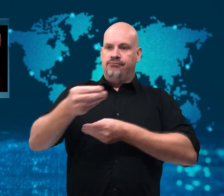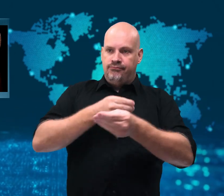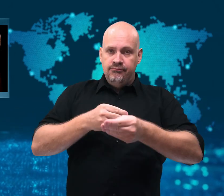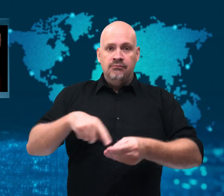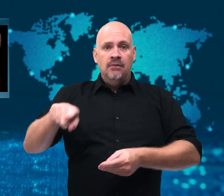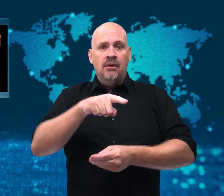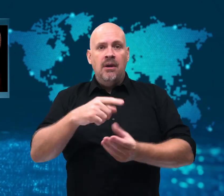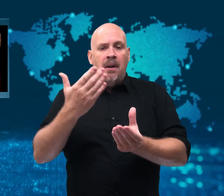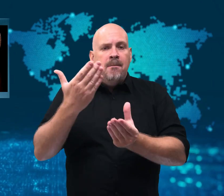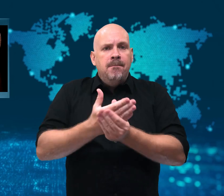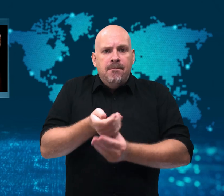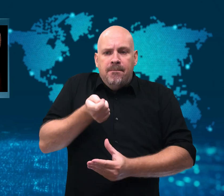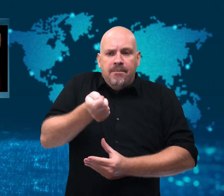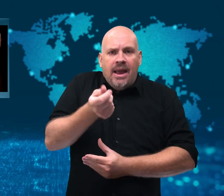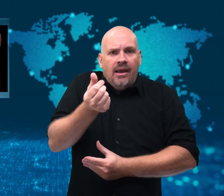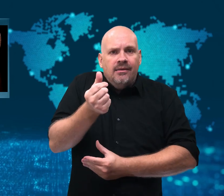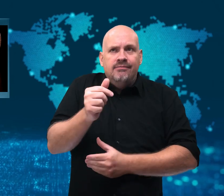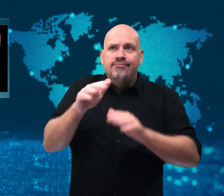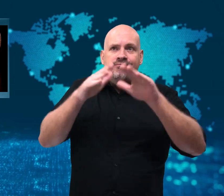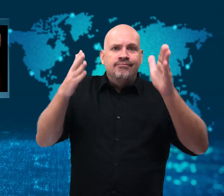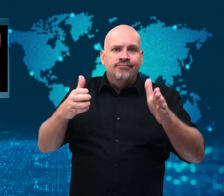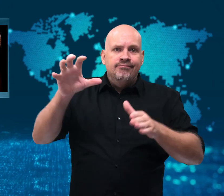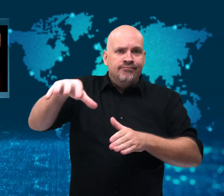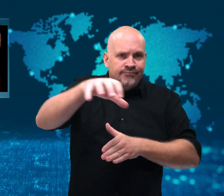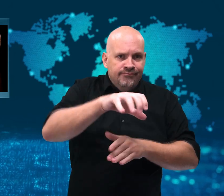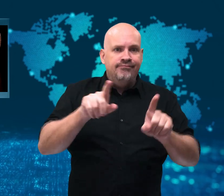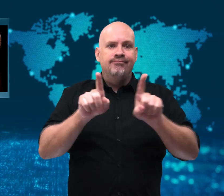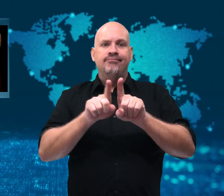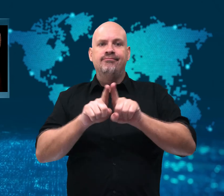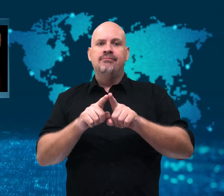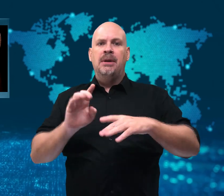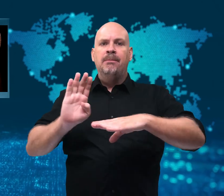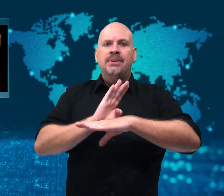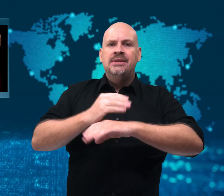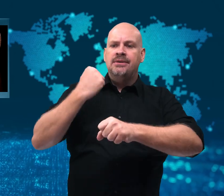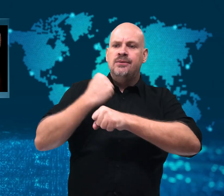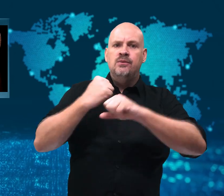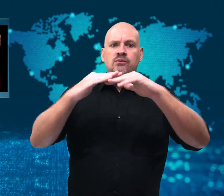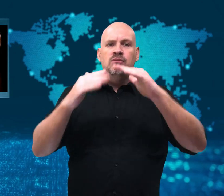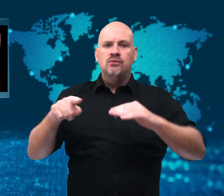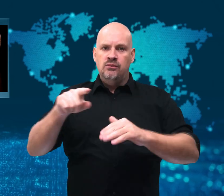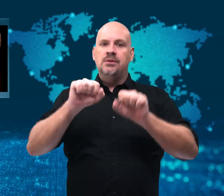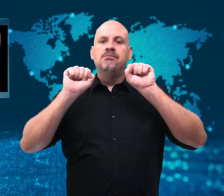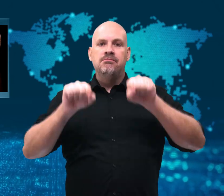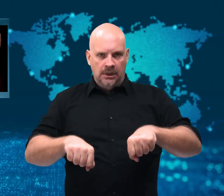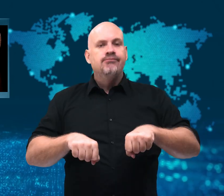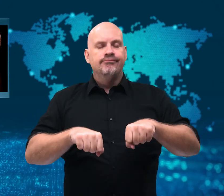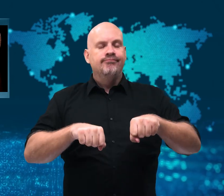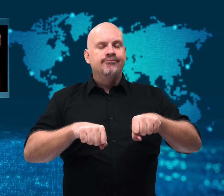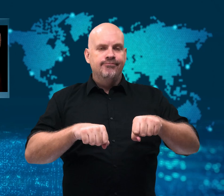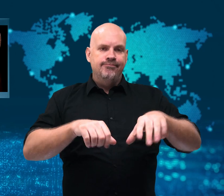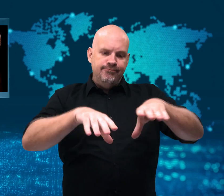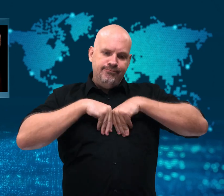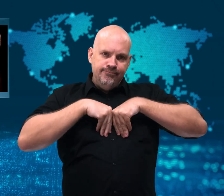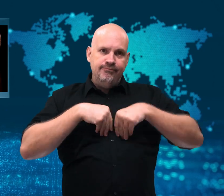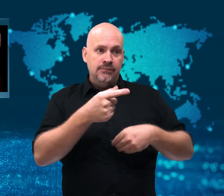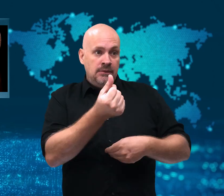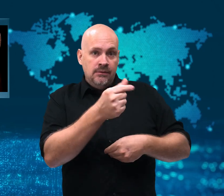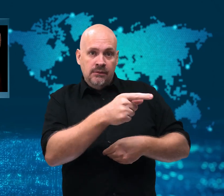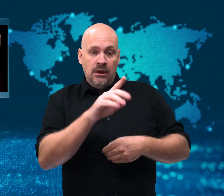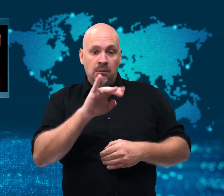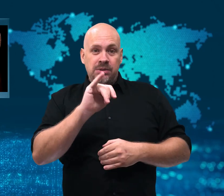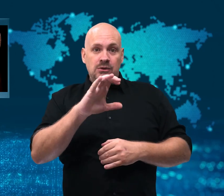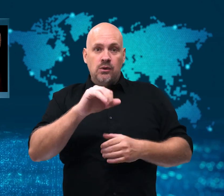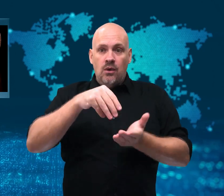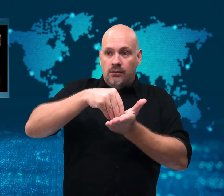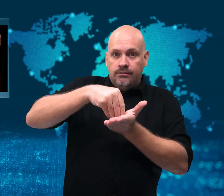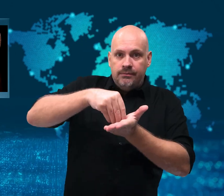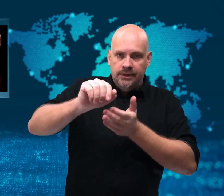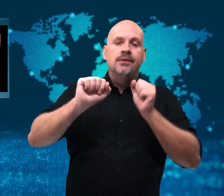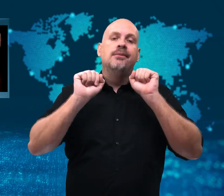All banks and businesses now must accept Bitcoin or USD as payment.